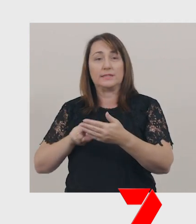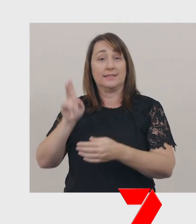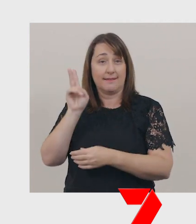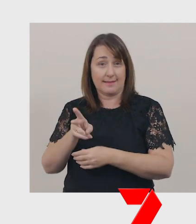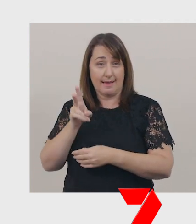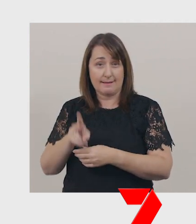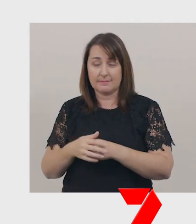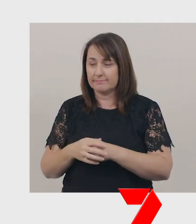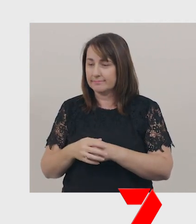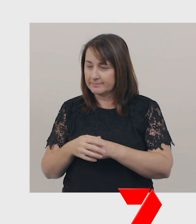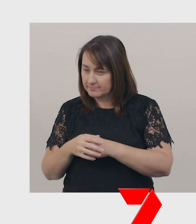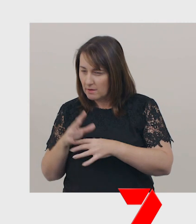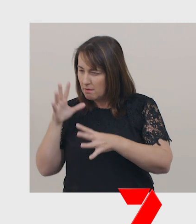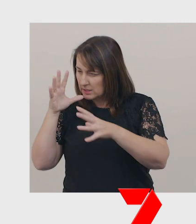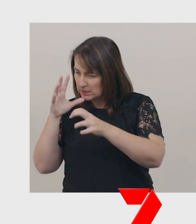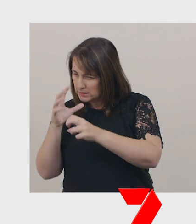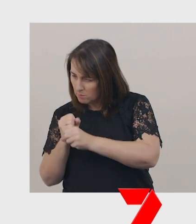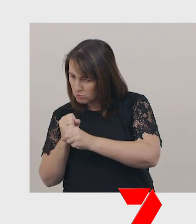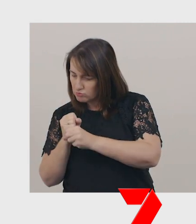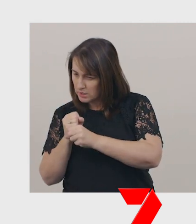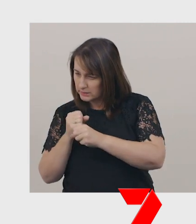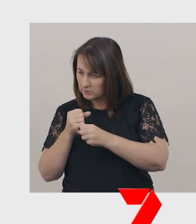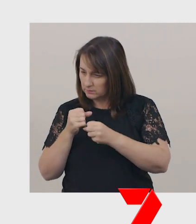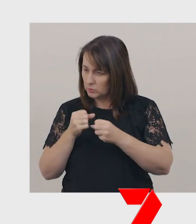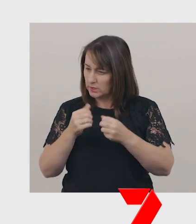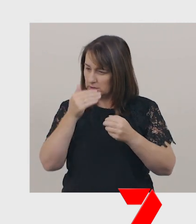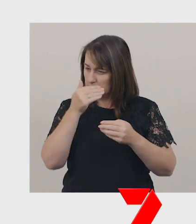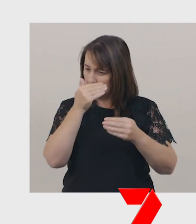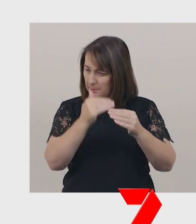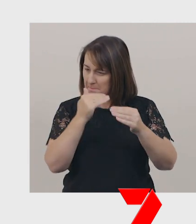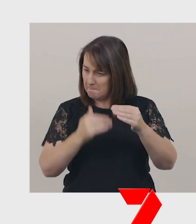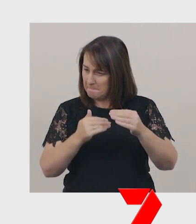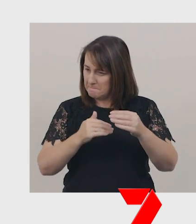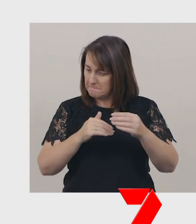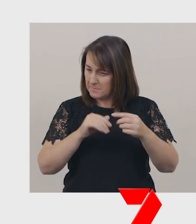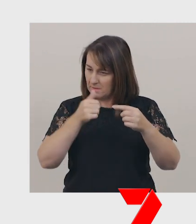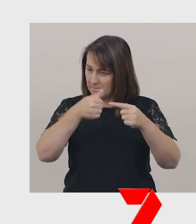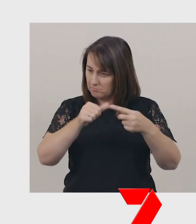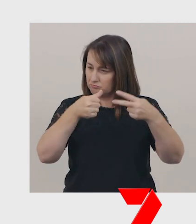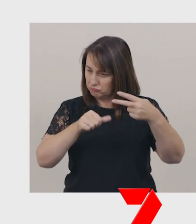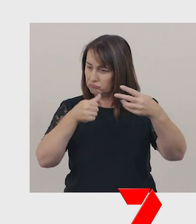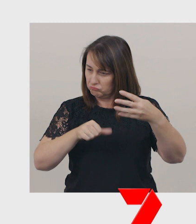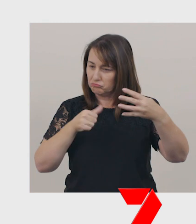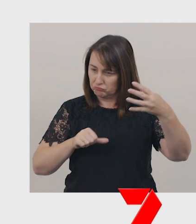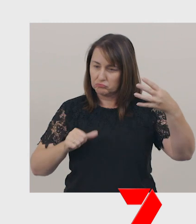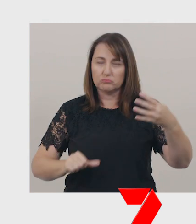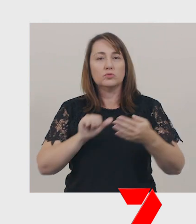summarising the information into steps, and putting them into the right order.